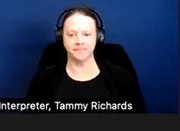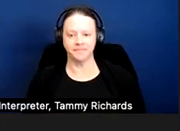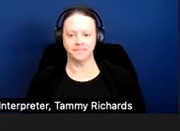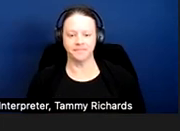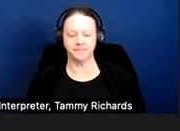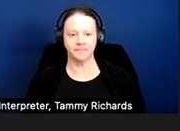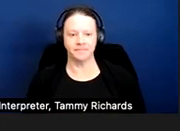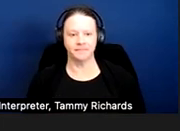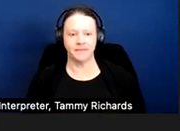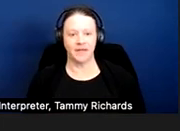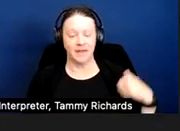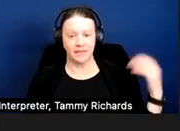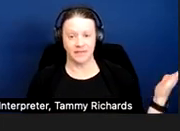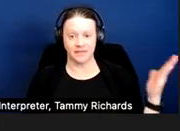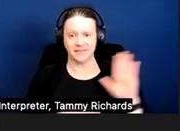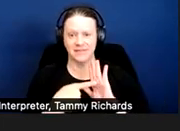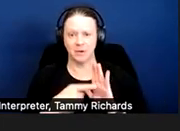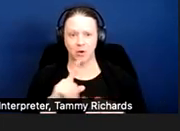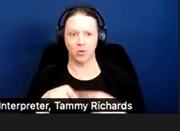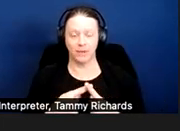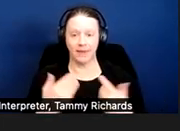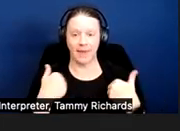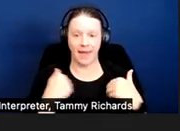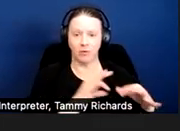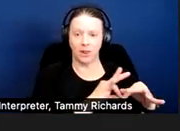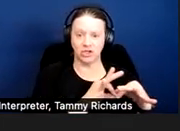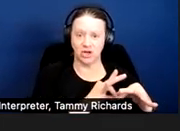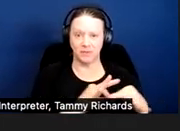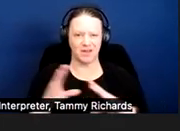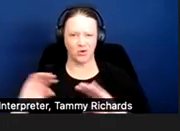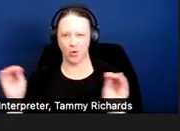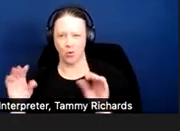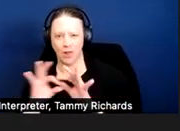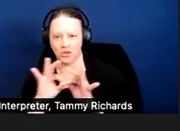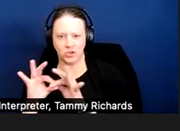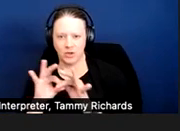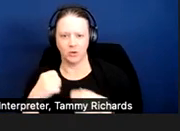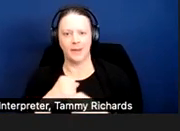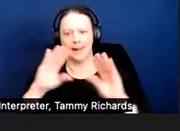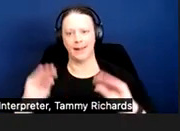This is an example of where there is and is not a nexus, just to make it completely obvious.